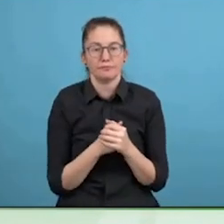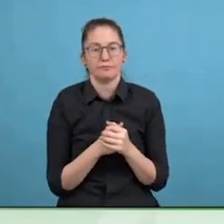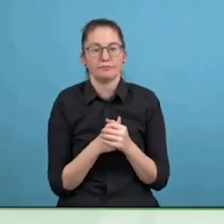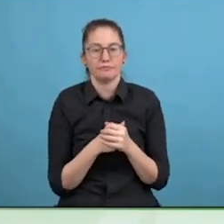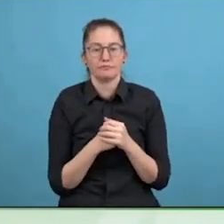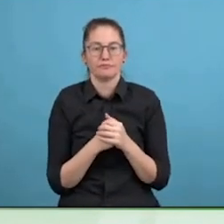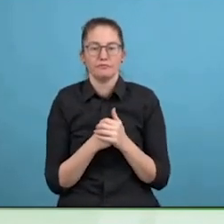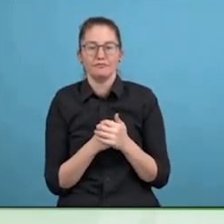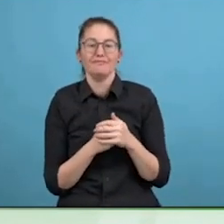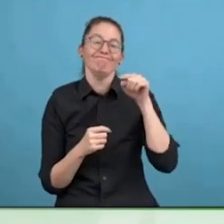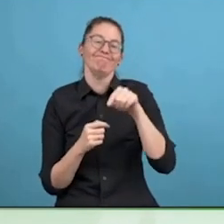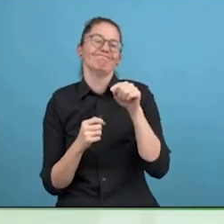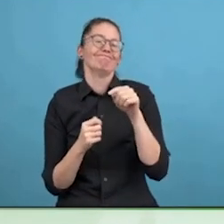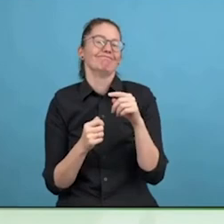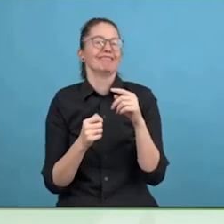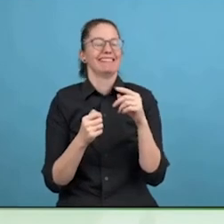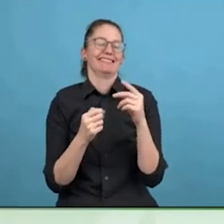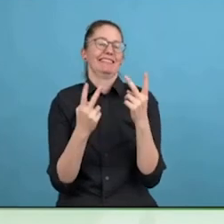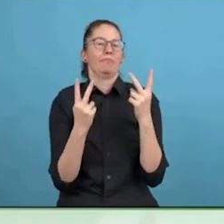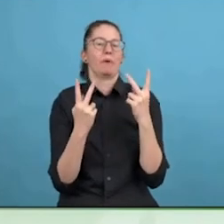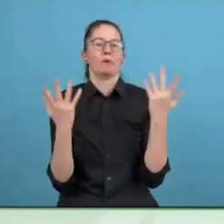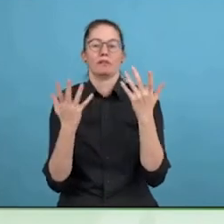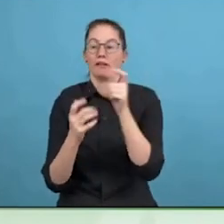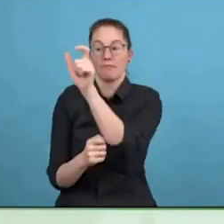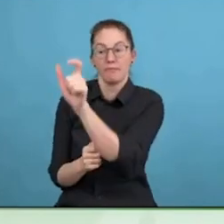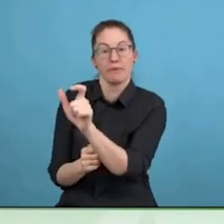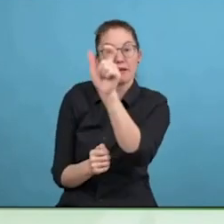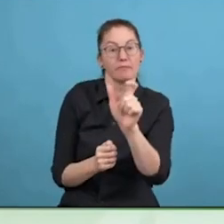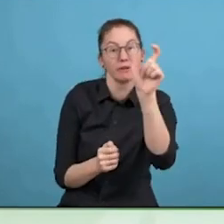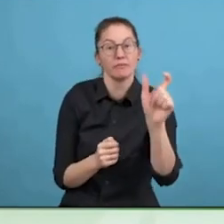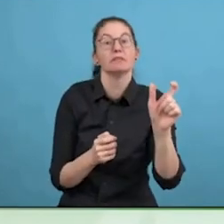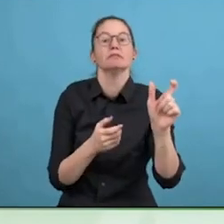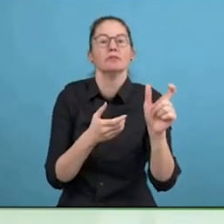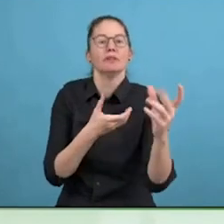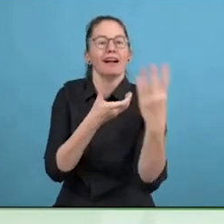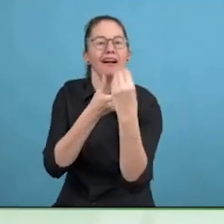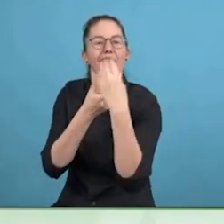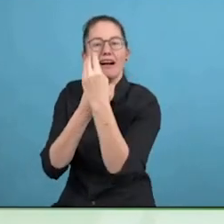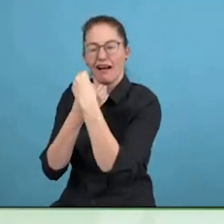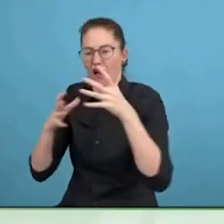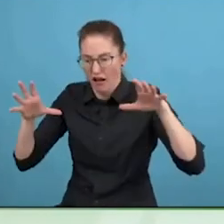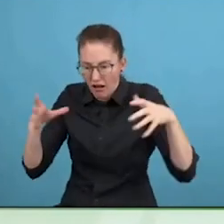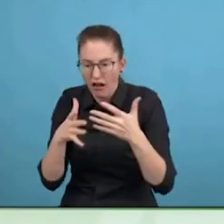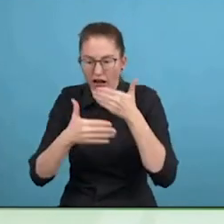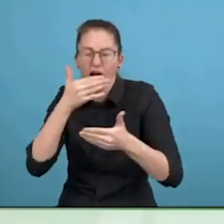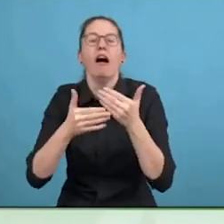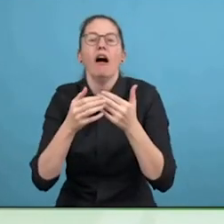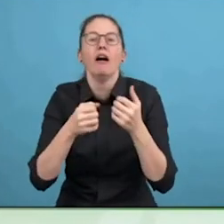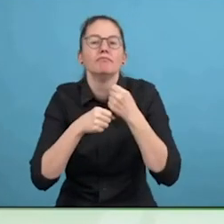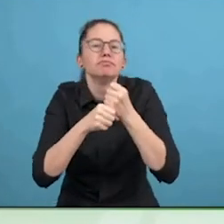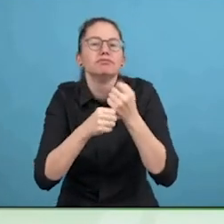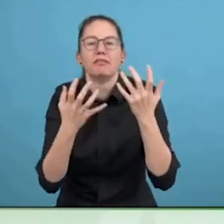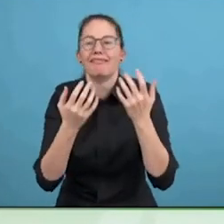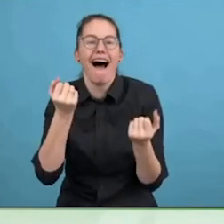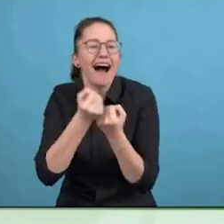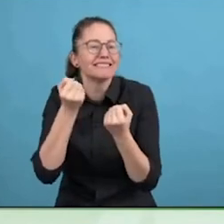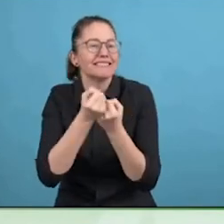at that, is going to be very important, and that is the thing. Tomorrow, we have a panel discussion on the whole scale up